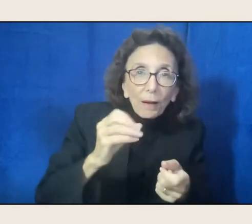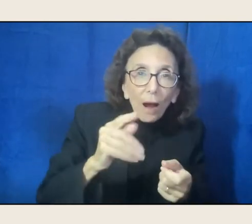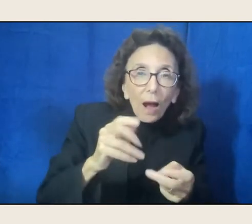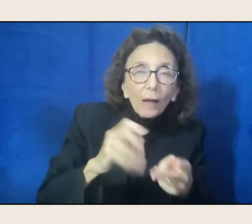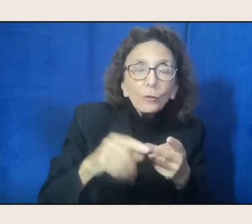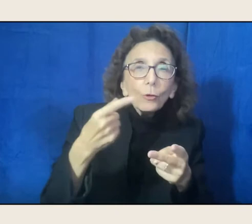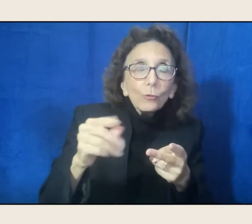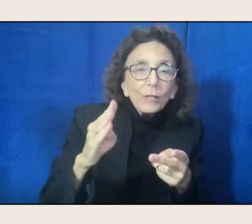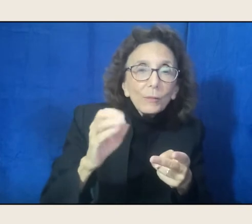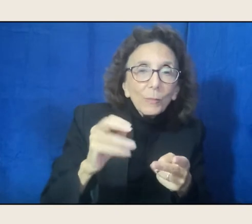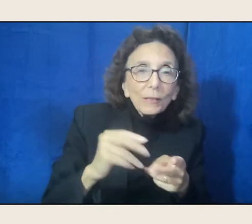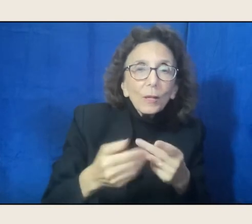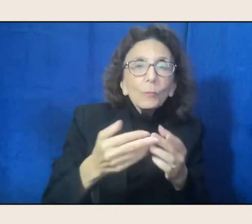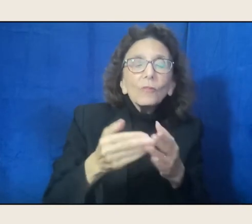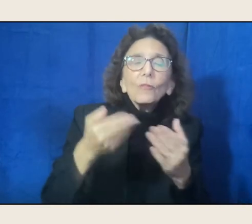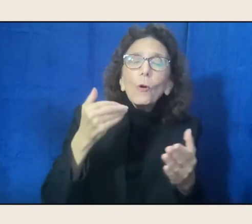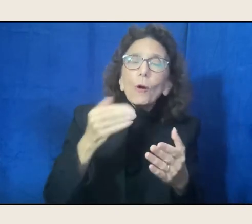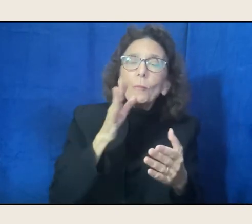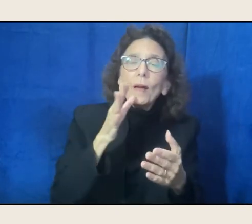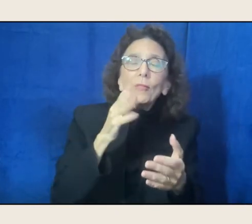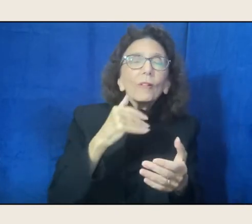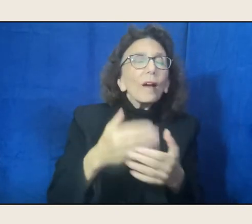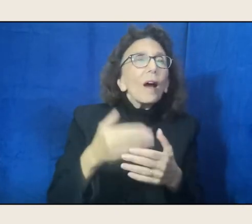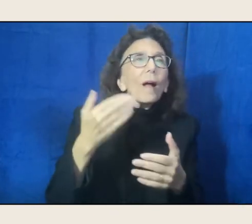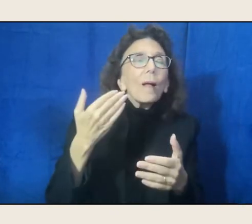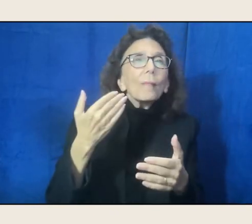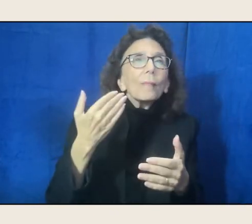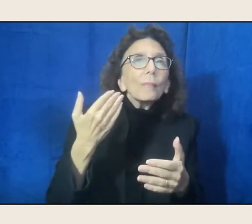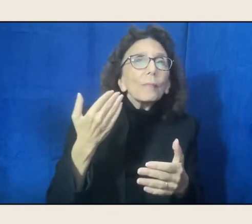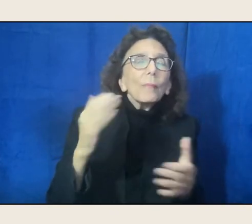when she sings, time stops and holds me close.